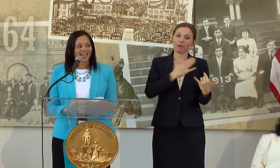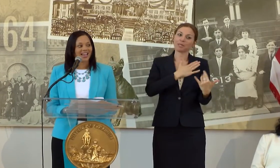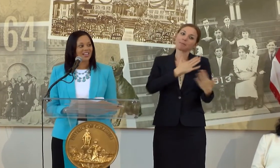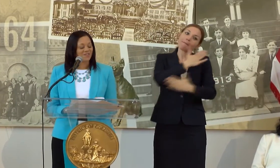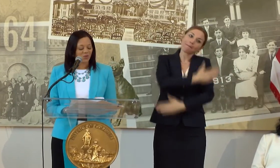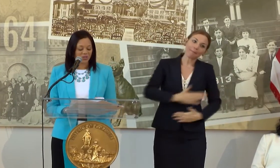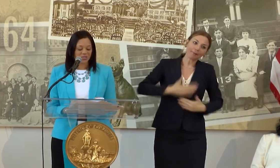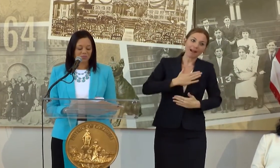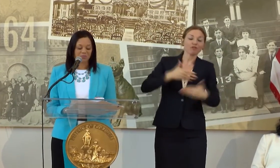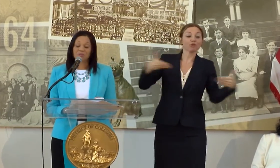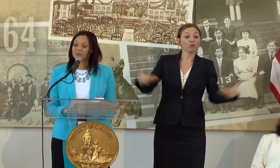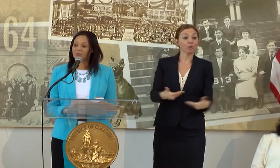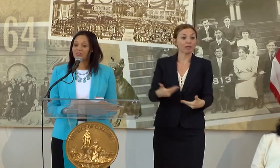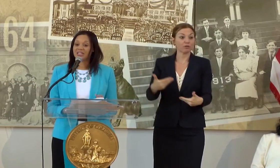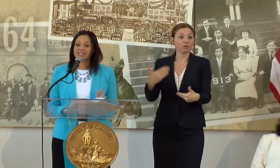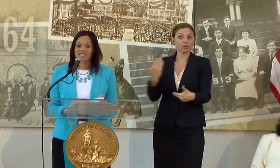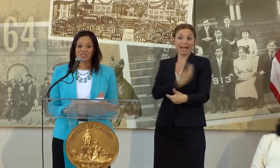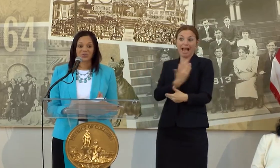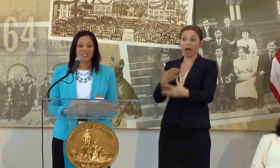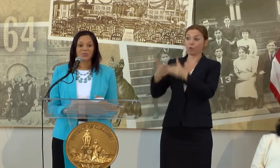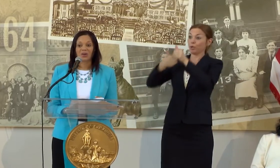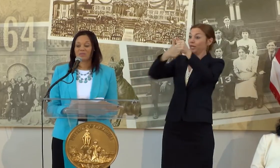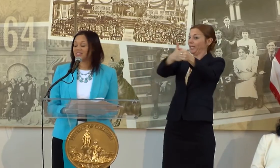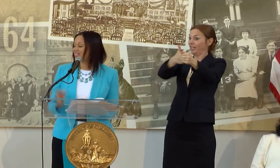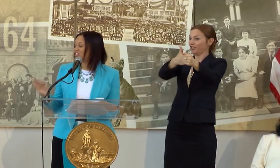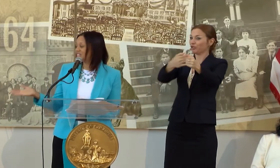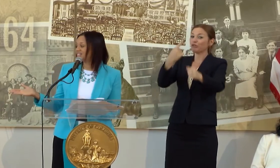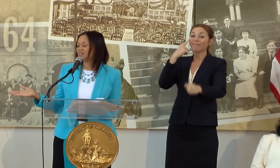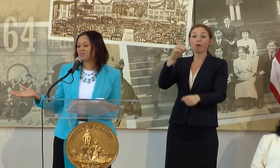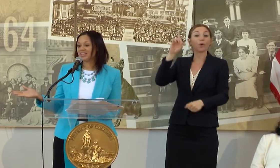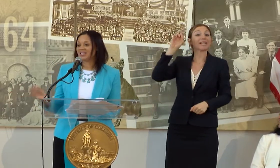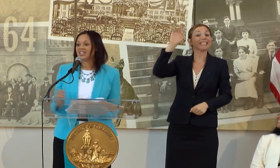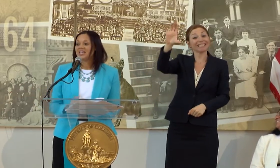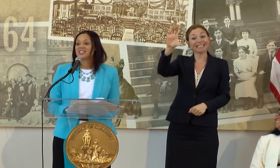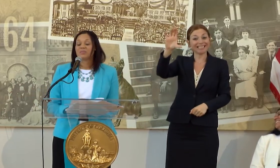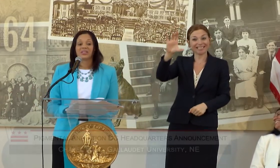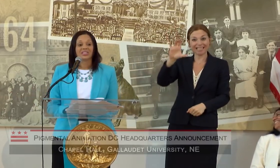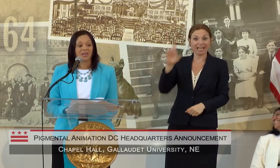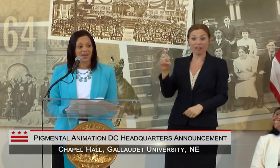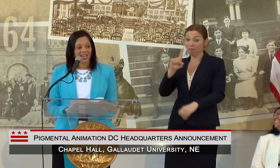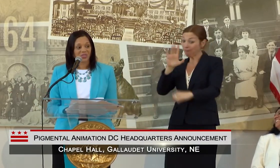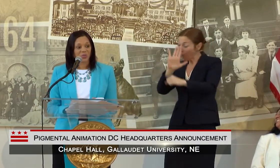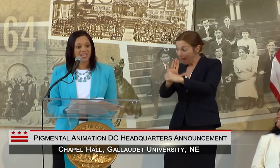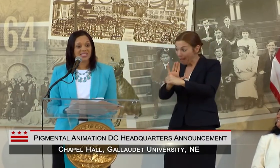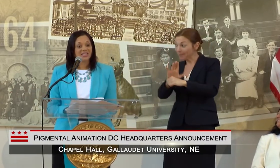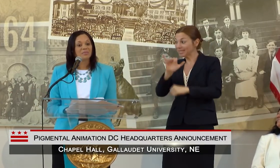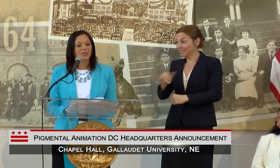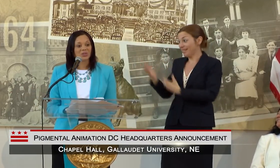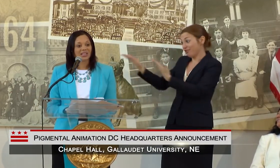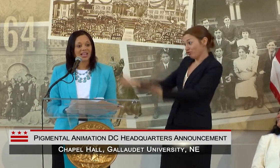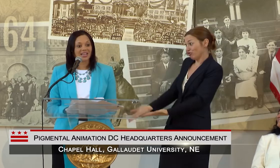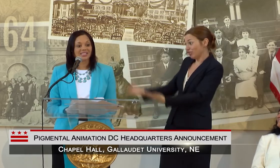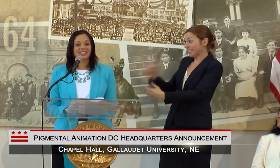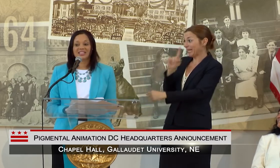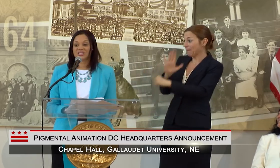GUIDING FORCE BEFORE THE DISTRICT'S PROMISE THAT SHE HAS COMMITTED TO BUILDING A PATHWAY TO THE MIDDLE CLASS, LET'S